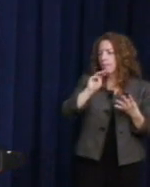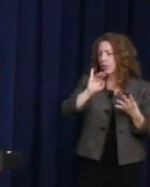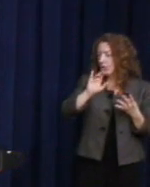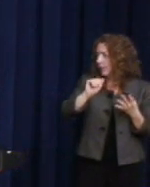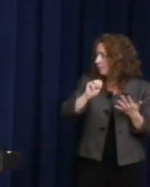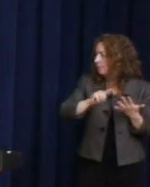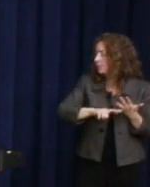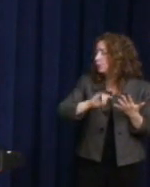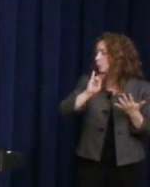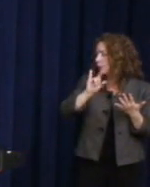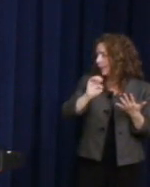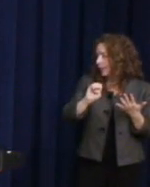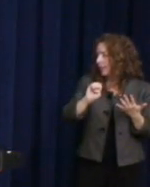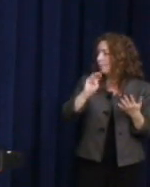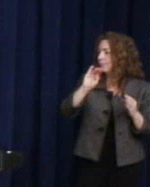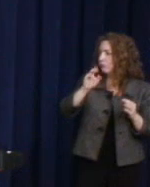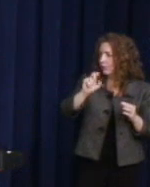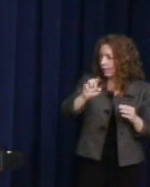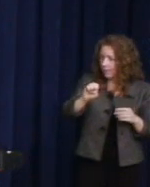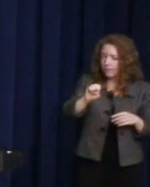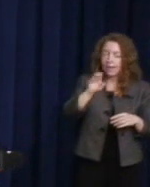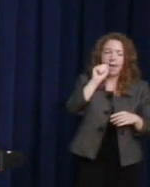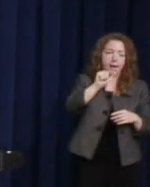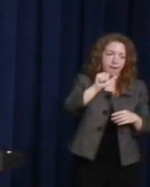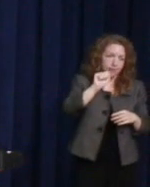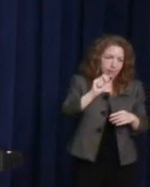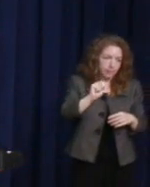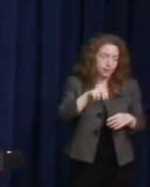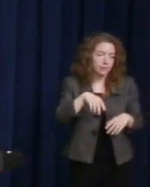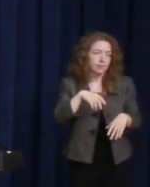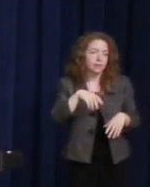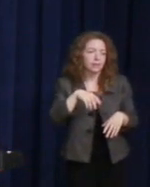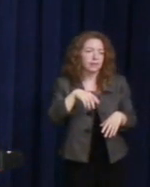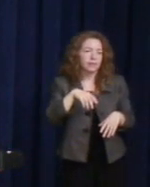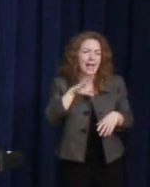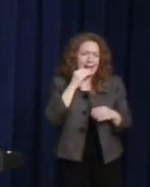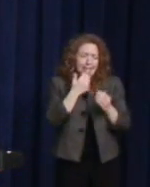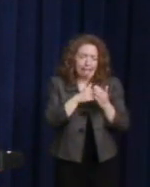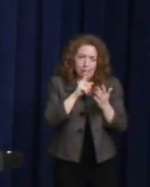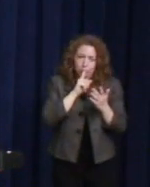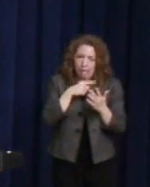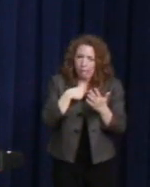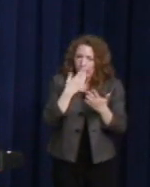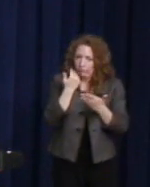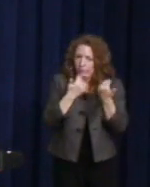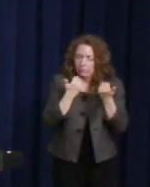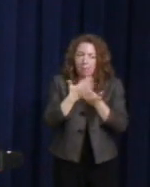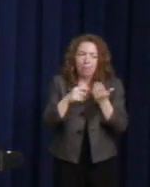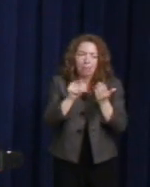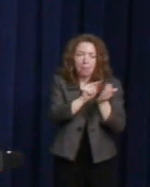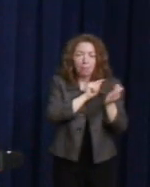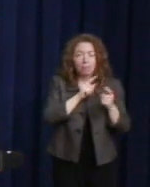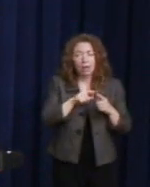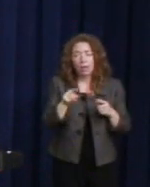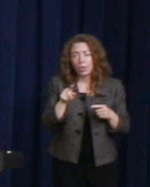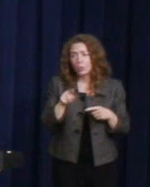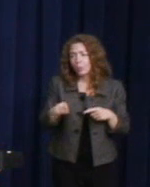and Julie and Michelle and Allan. And again, I'm sure I missed someone. But, you know, you guys all work